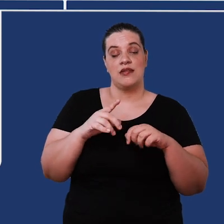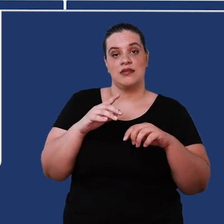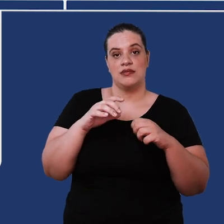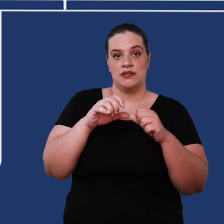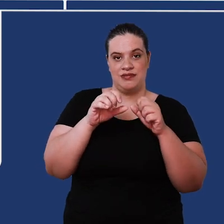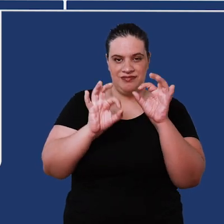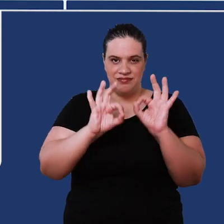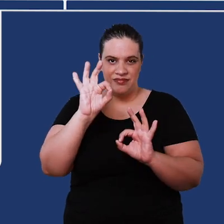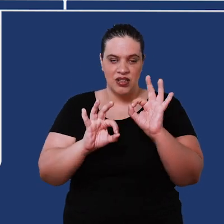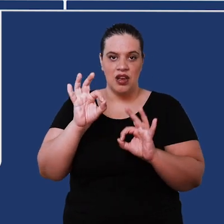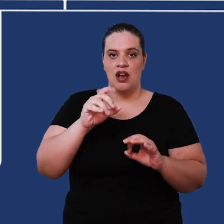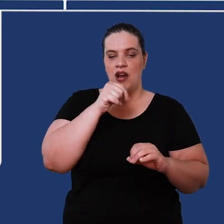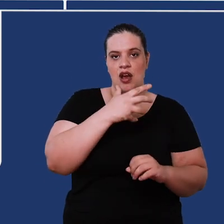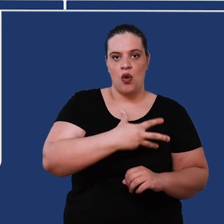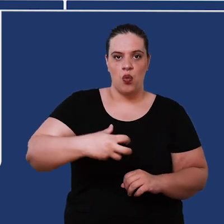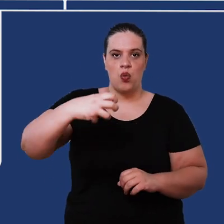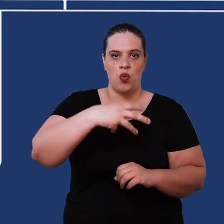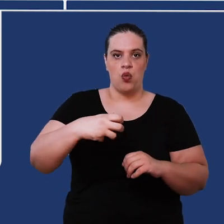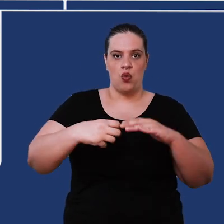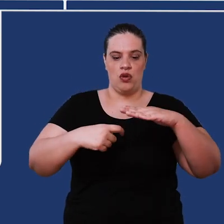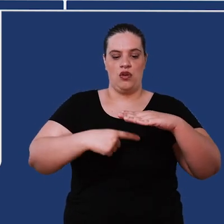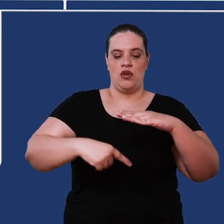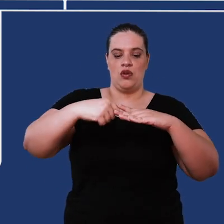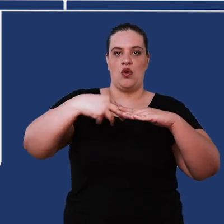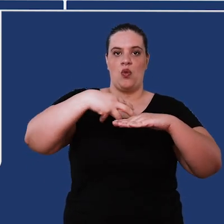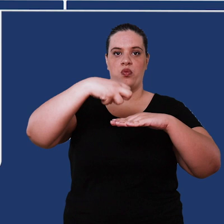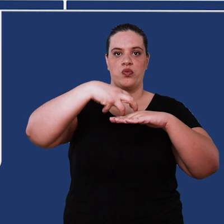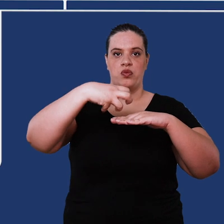makes the water suction pipe Stay close to the surface but without touching